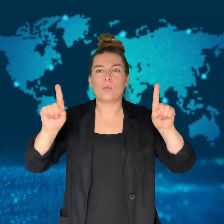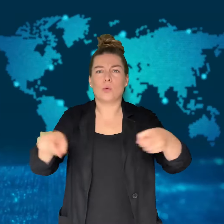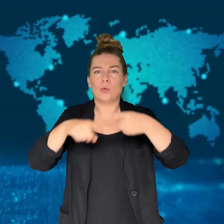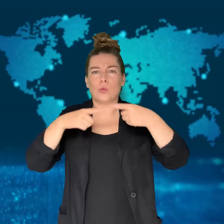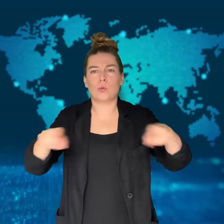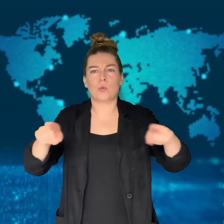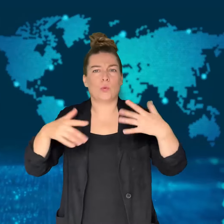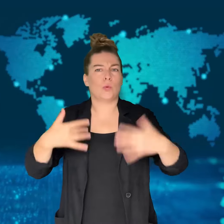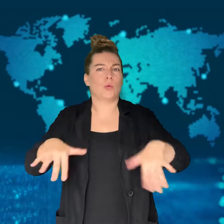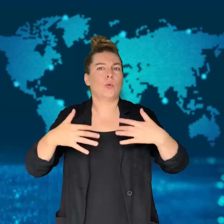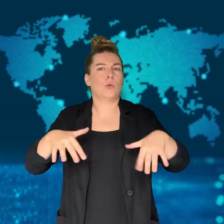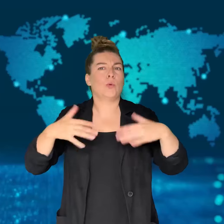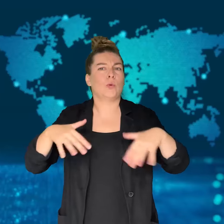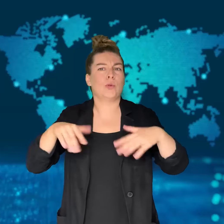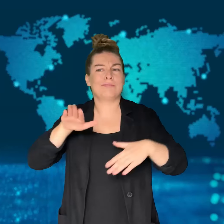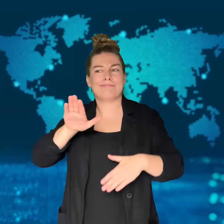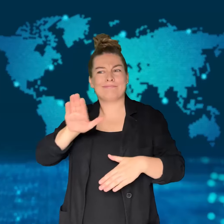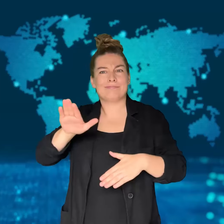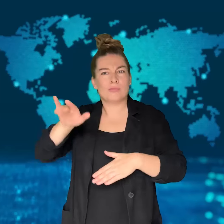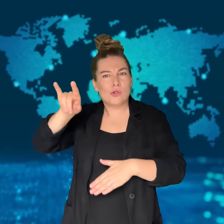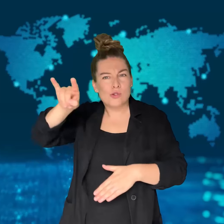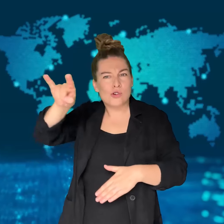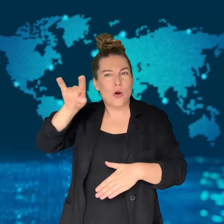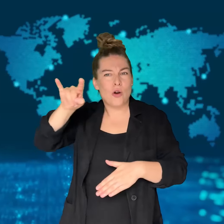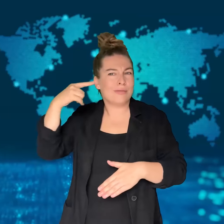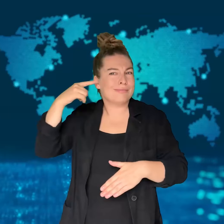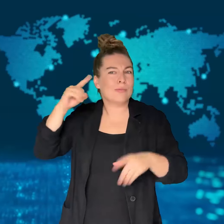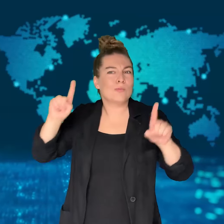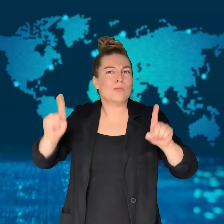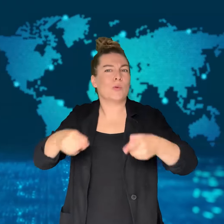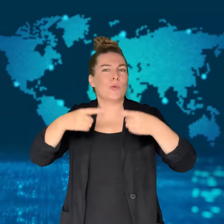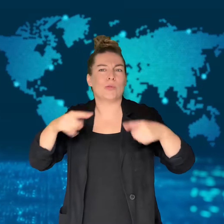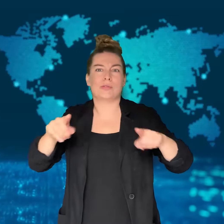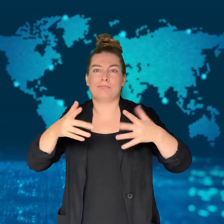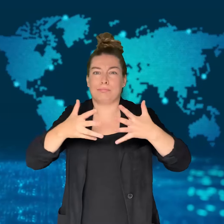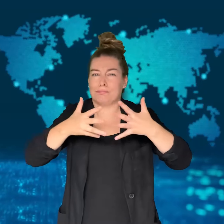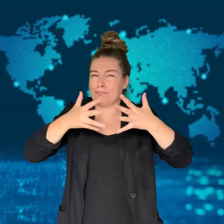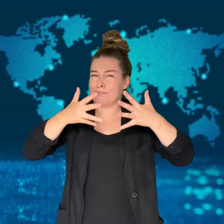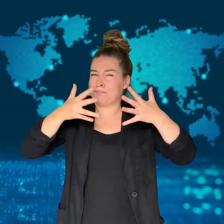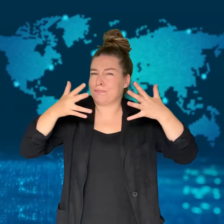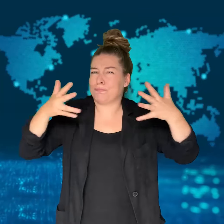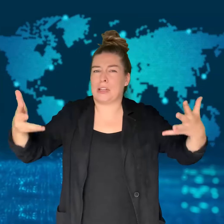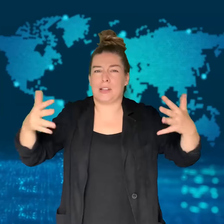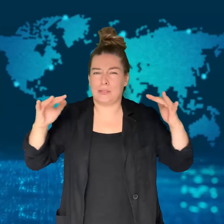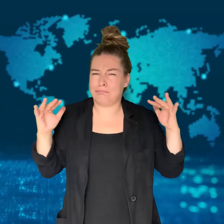who arrived at the scene were among those who were injured.